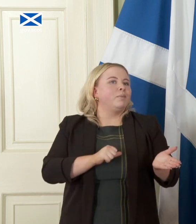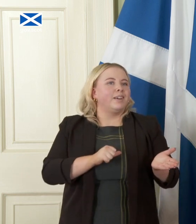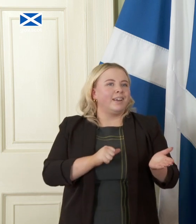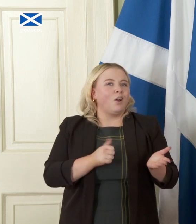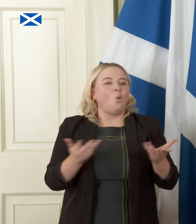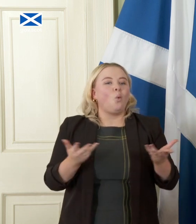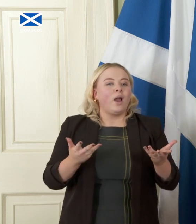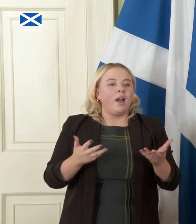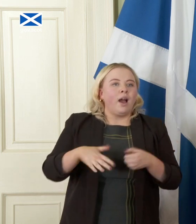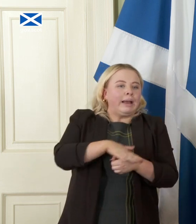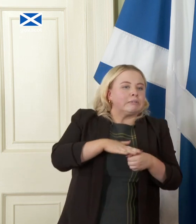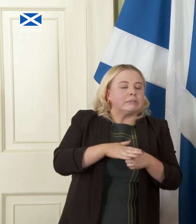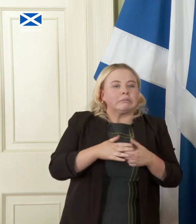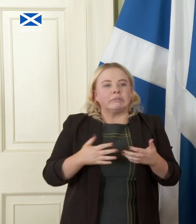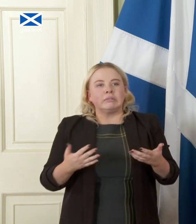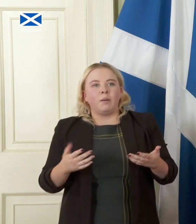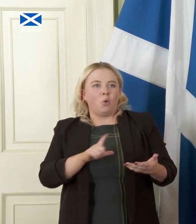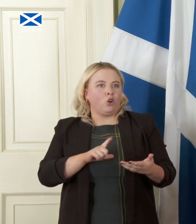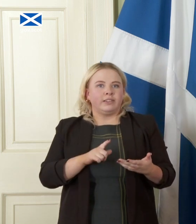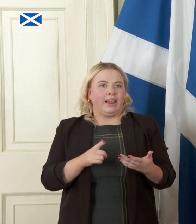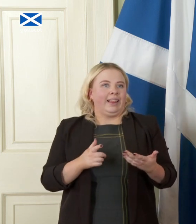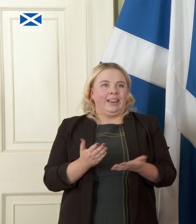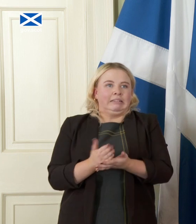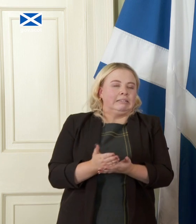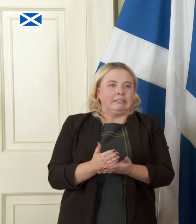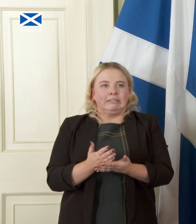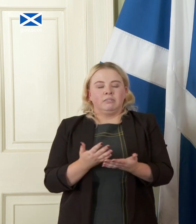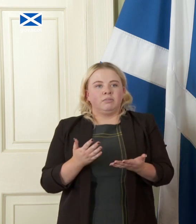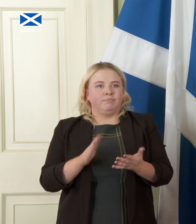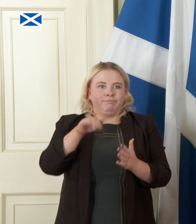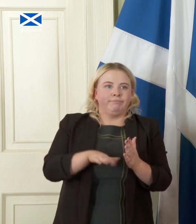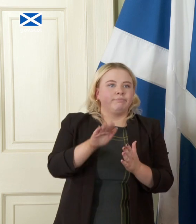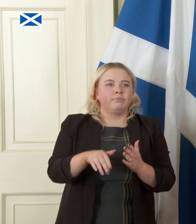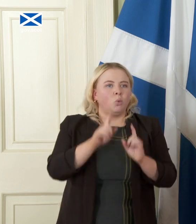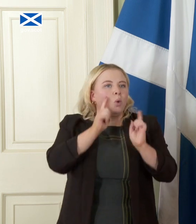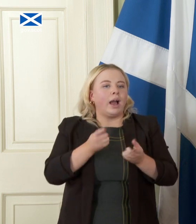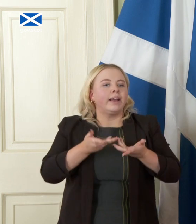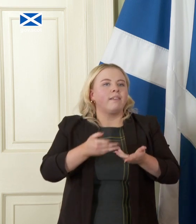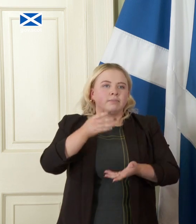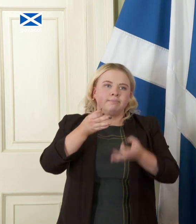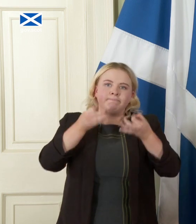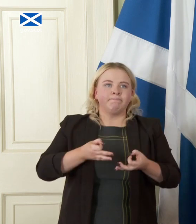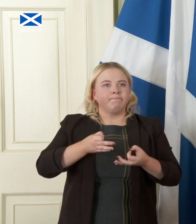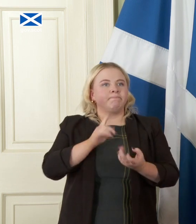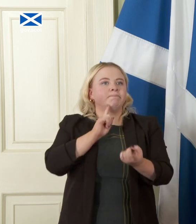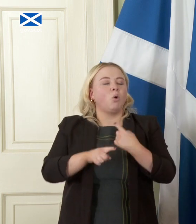because of the inherent uncertainty of life we cannot give a definite answers or where certain